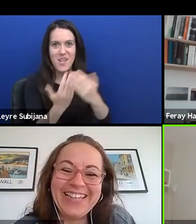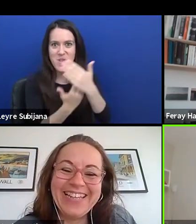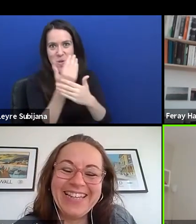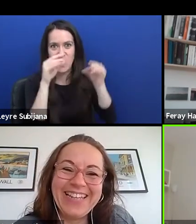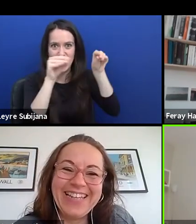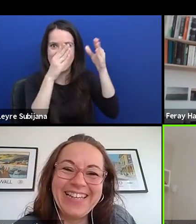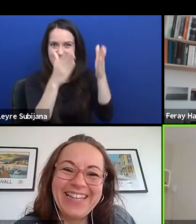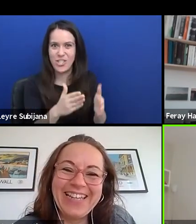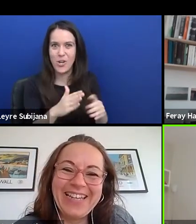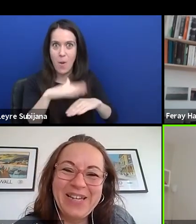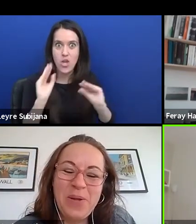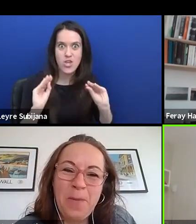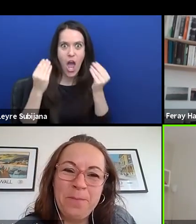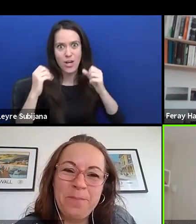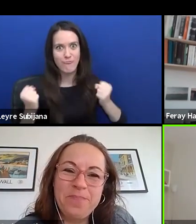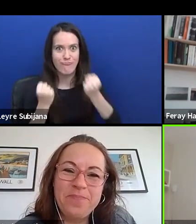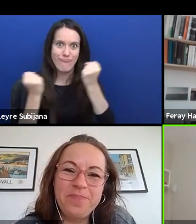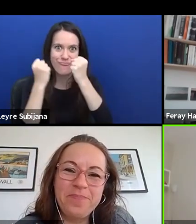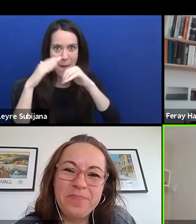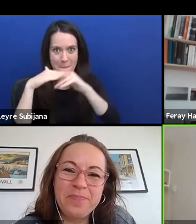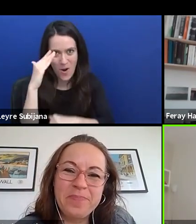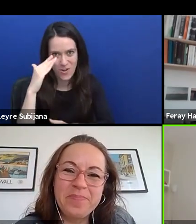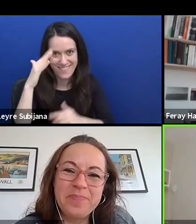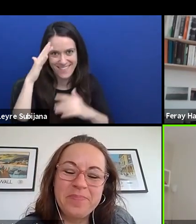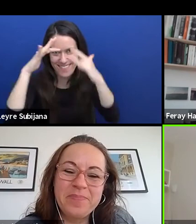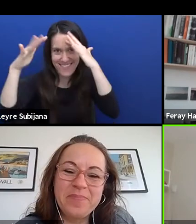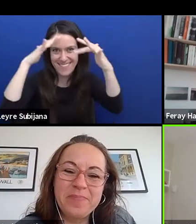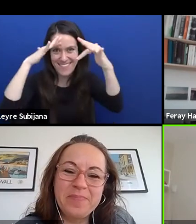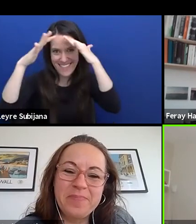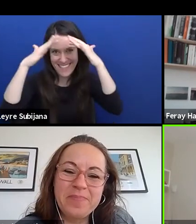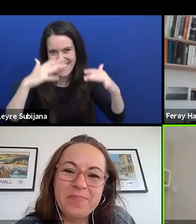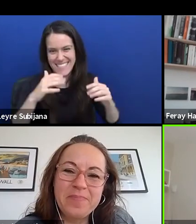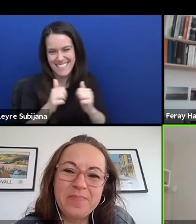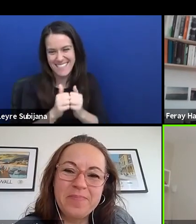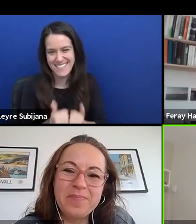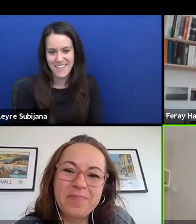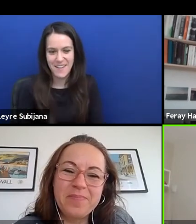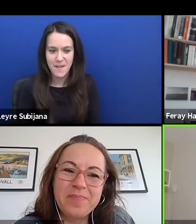And I also, I'm grateful for Paulien's,